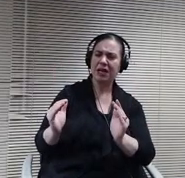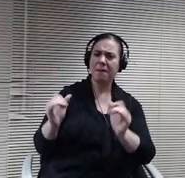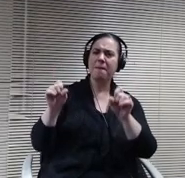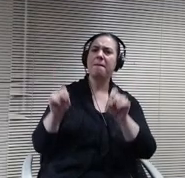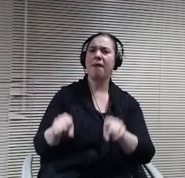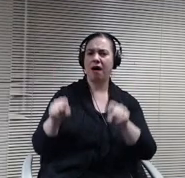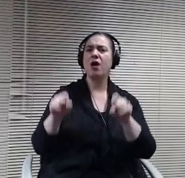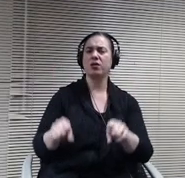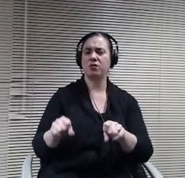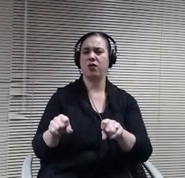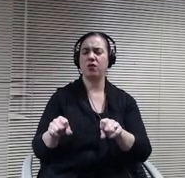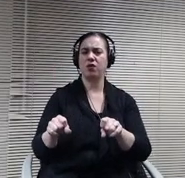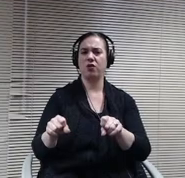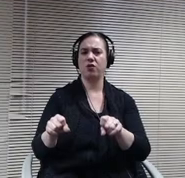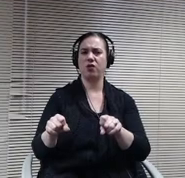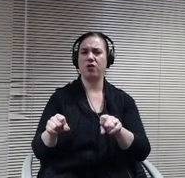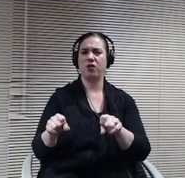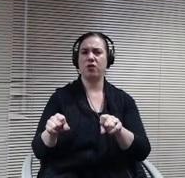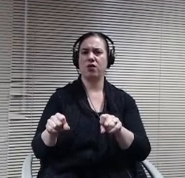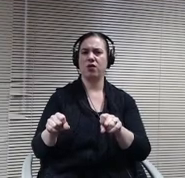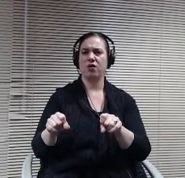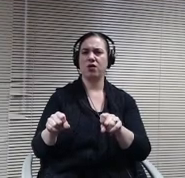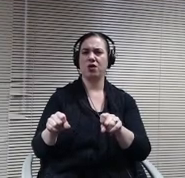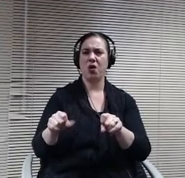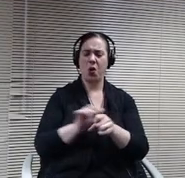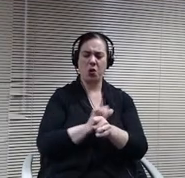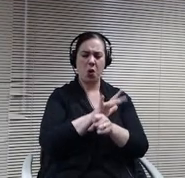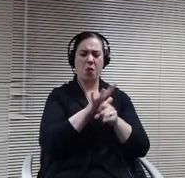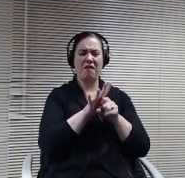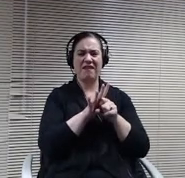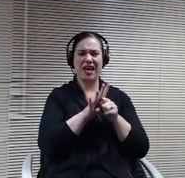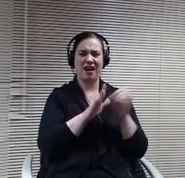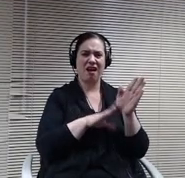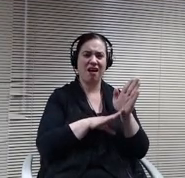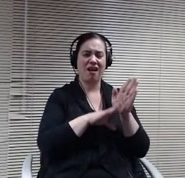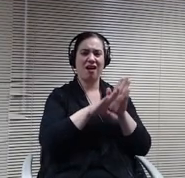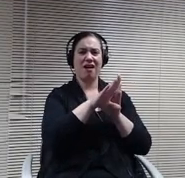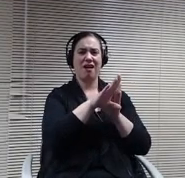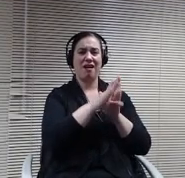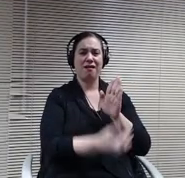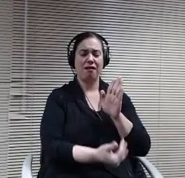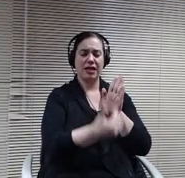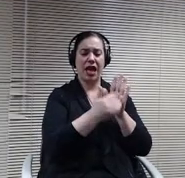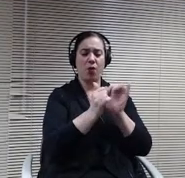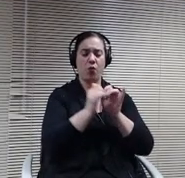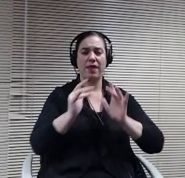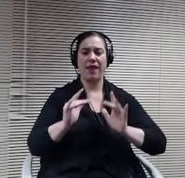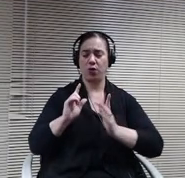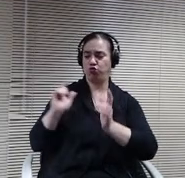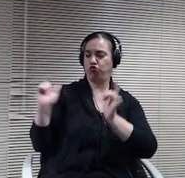Covert again without major major changes. We did make the delay